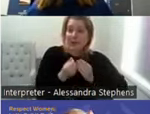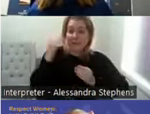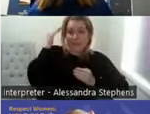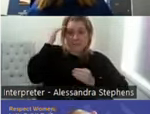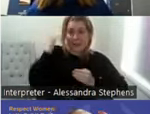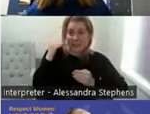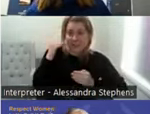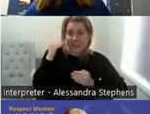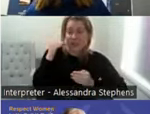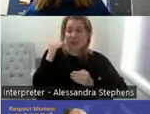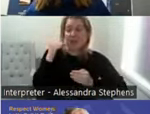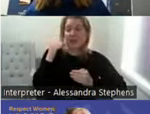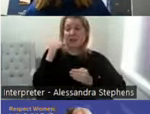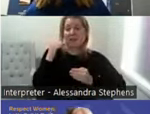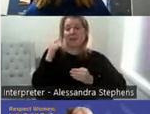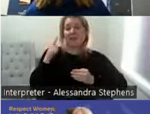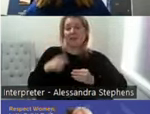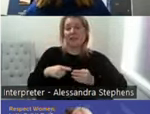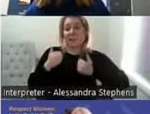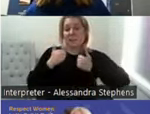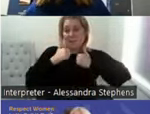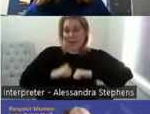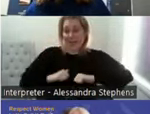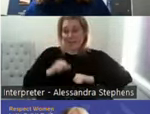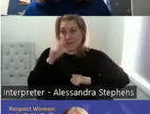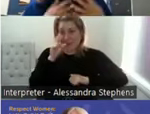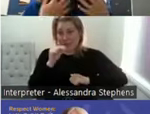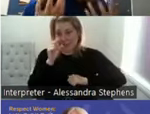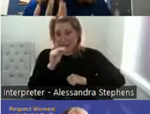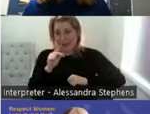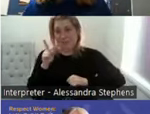oh, they're acting like a 3 or 4 year old. So really that sense of pleasure